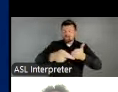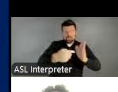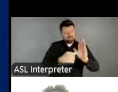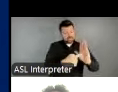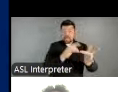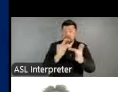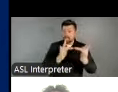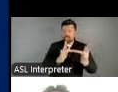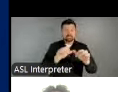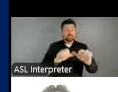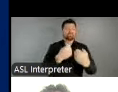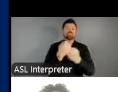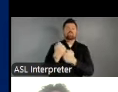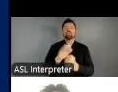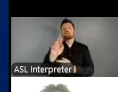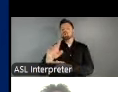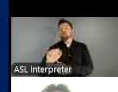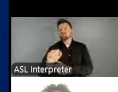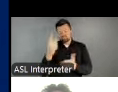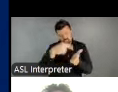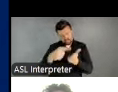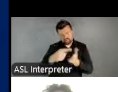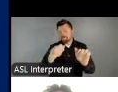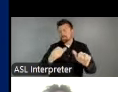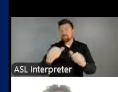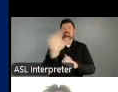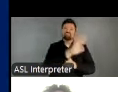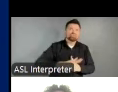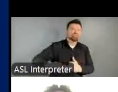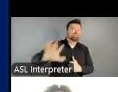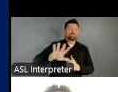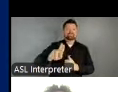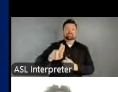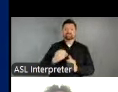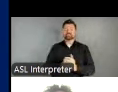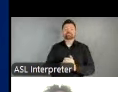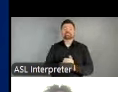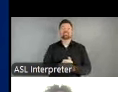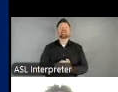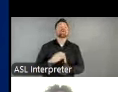bolstering arts research capacity across the country. We're also working to ensure that current